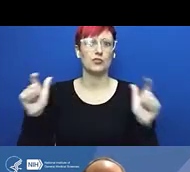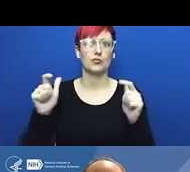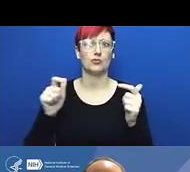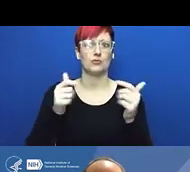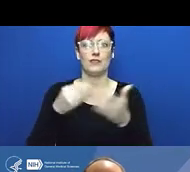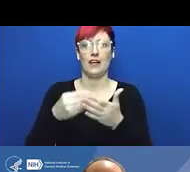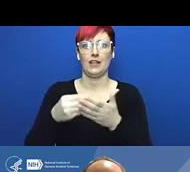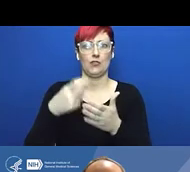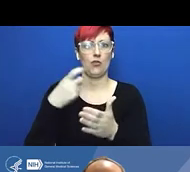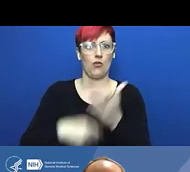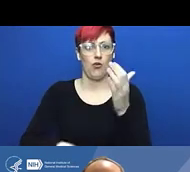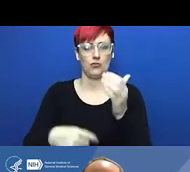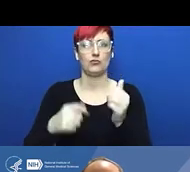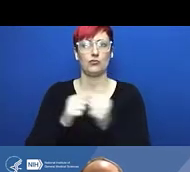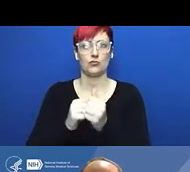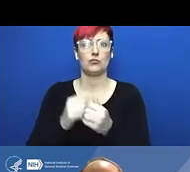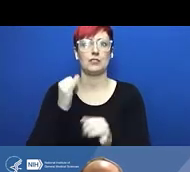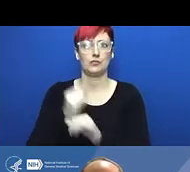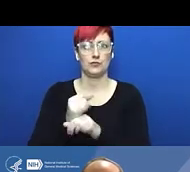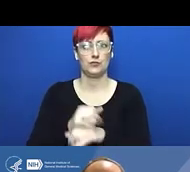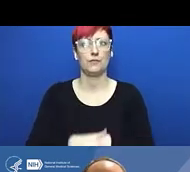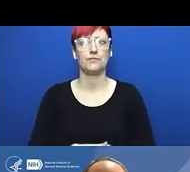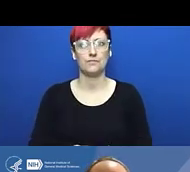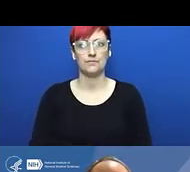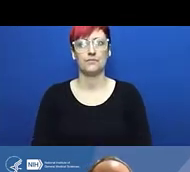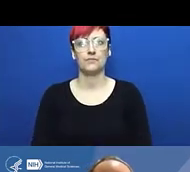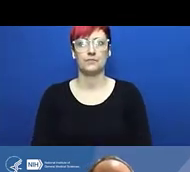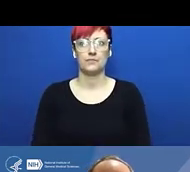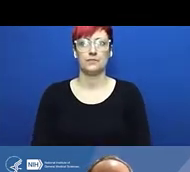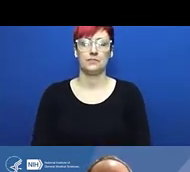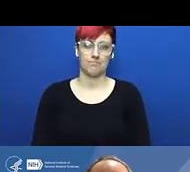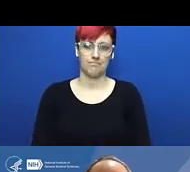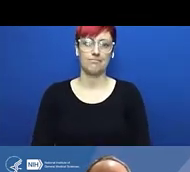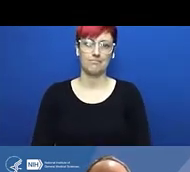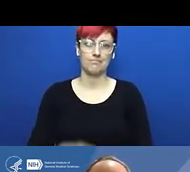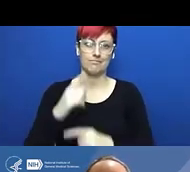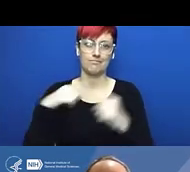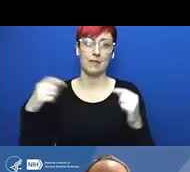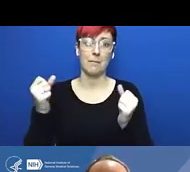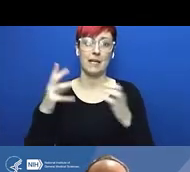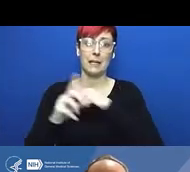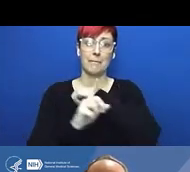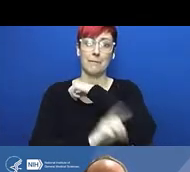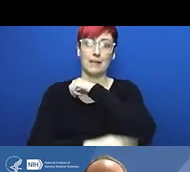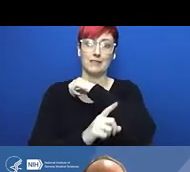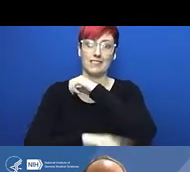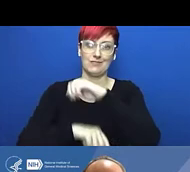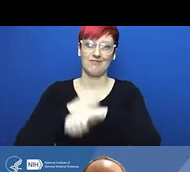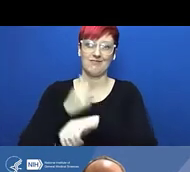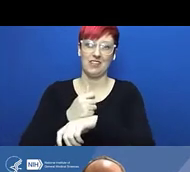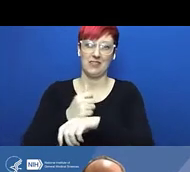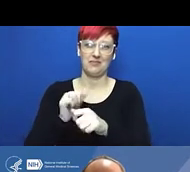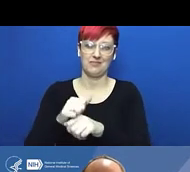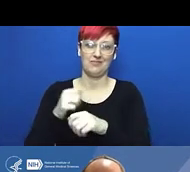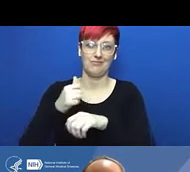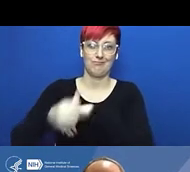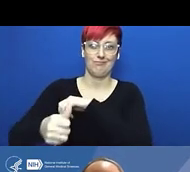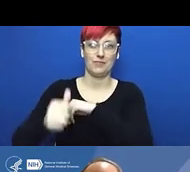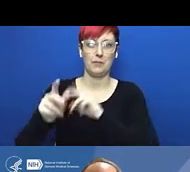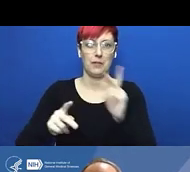Person: Wow. Liza Bundesen: And then when should I start talking? Should I wait for 30 seconds after the ... Person: Yeah, I would wait for 30 seconds,